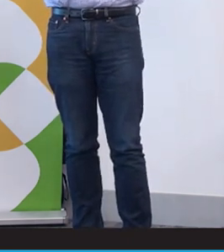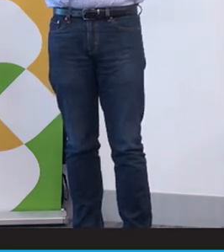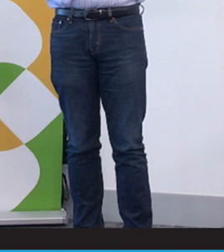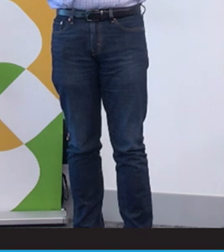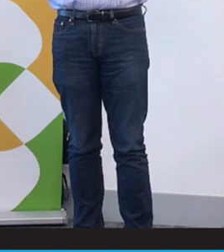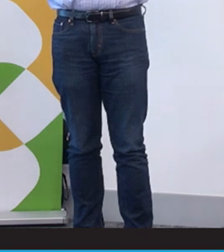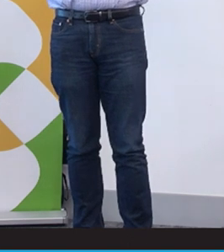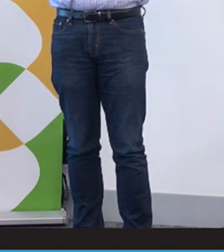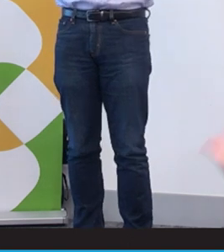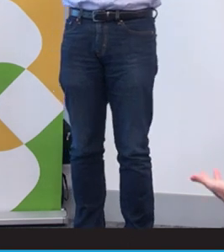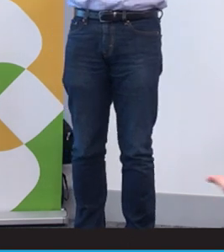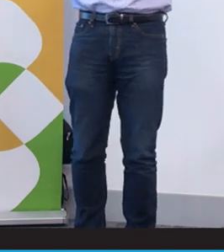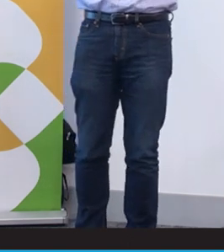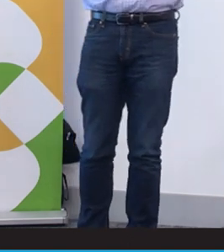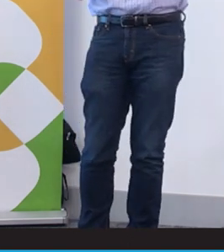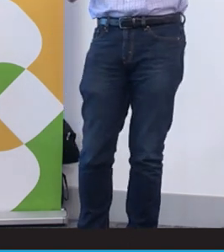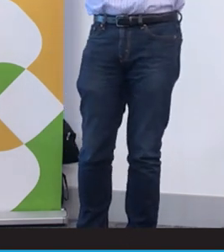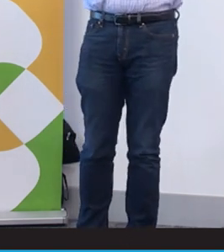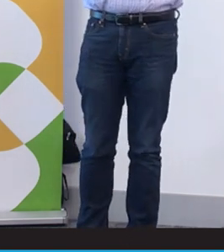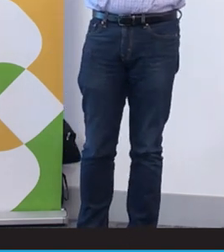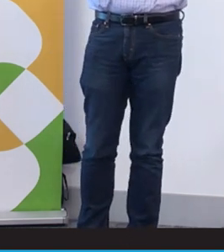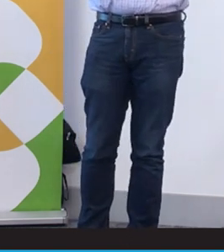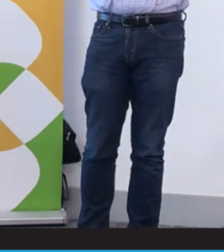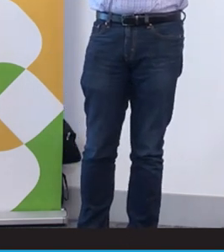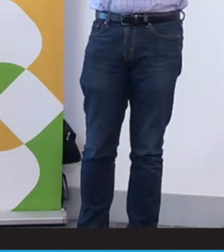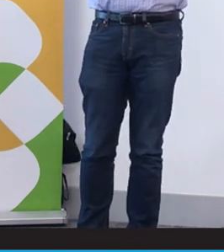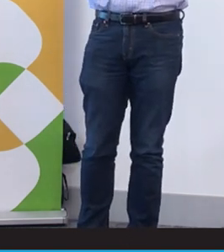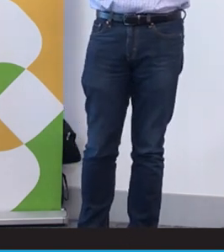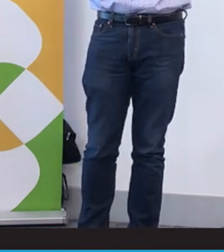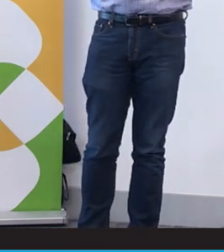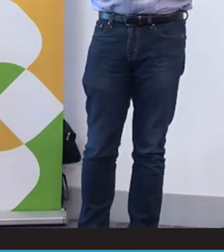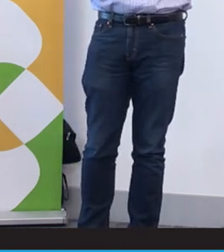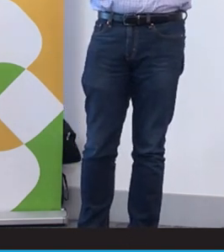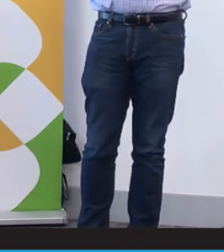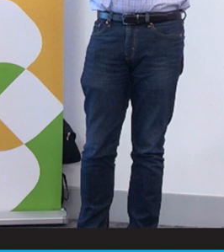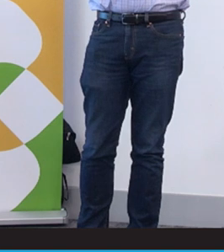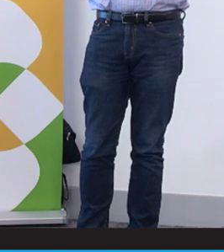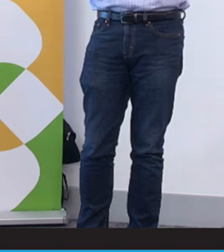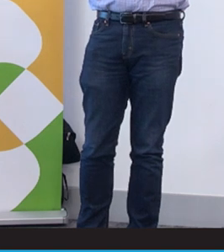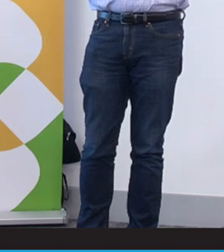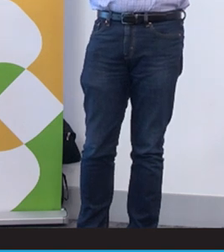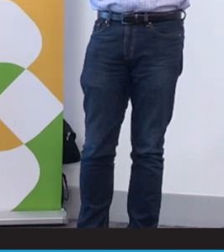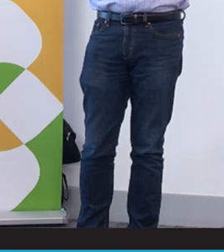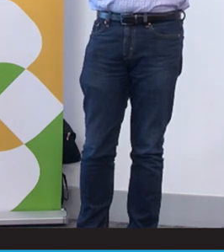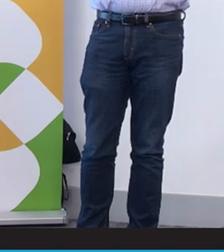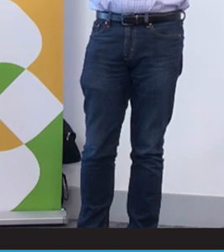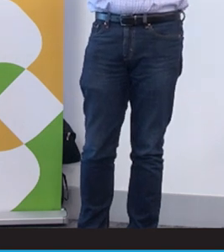parents are deaf and both of our grandparents are deaf. So genetically, we thought maybe they'll be our child will be deaf when that's not important to us, as long as they're healthy.